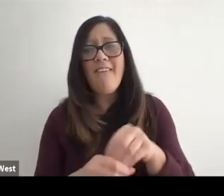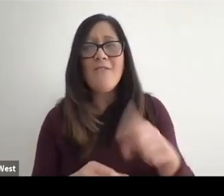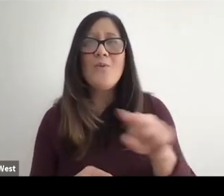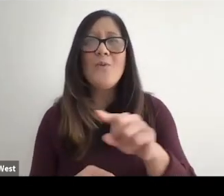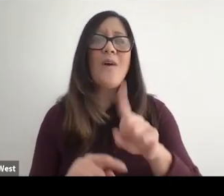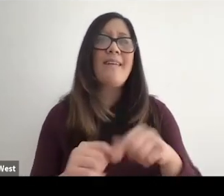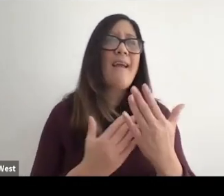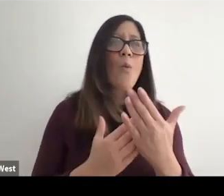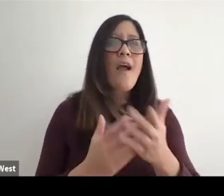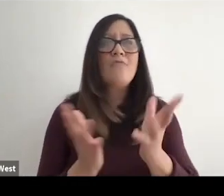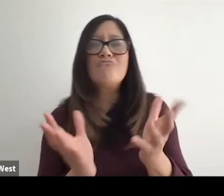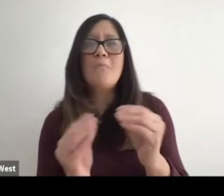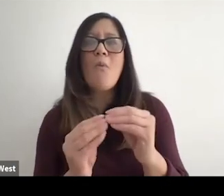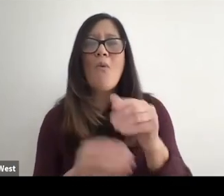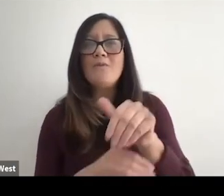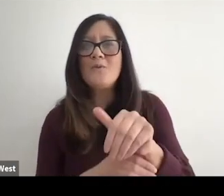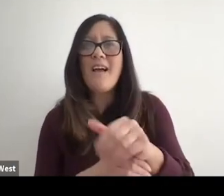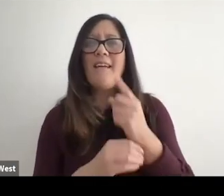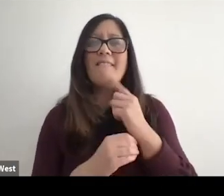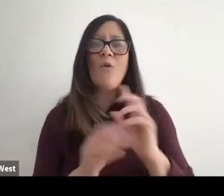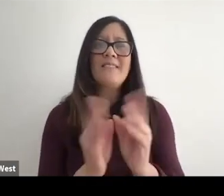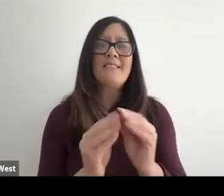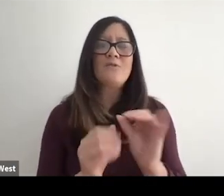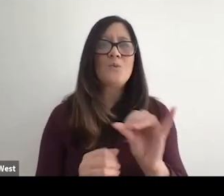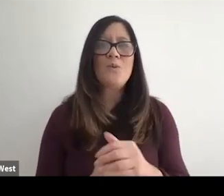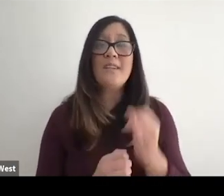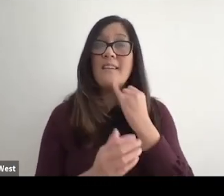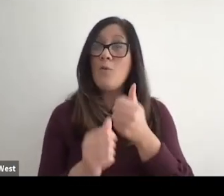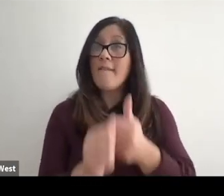I can't wait to talk a little bit more long tonight for the session as well.